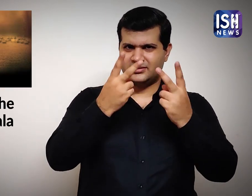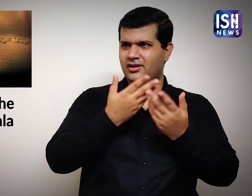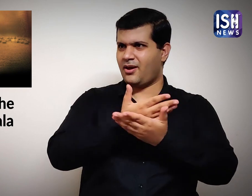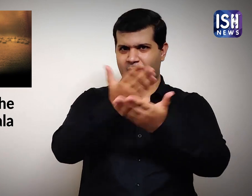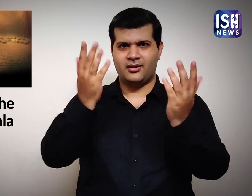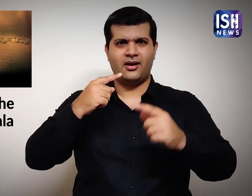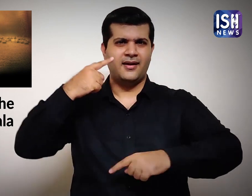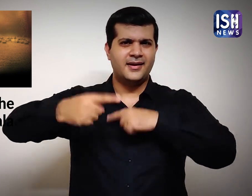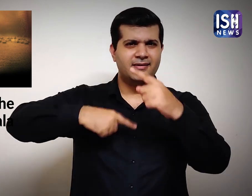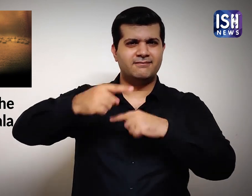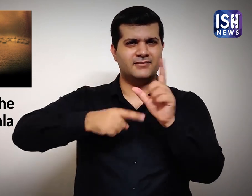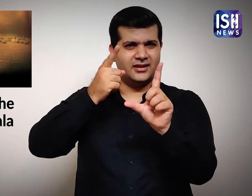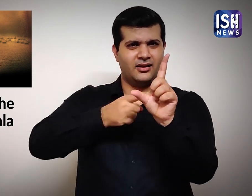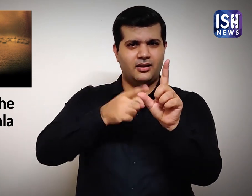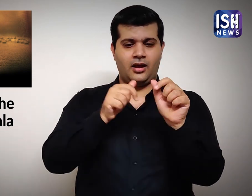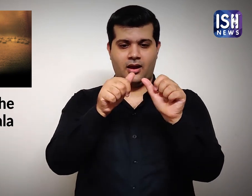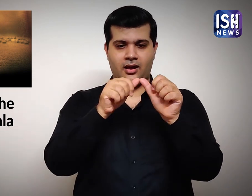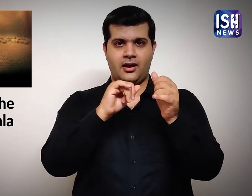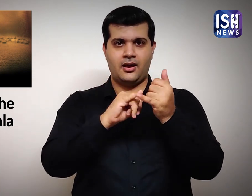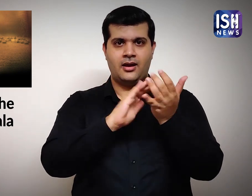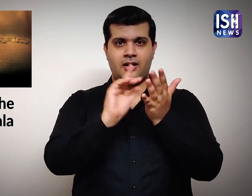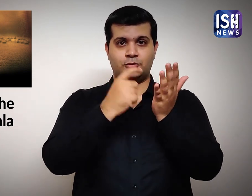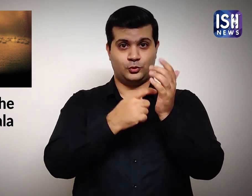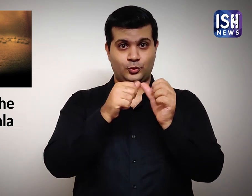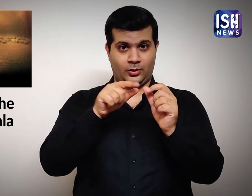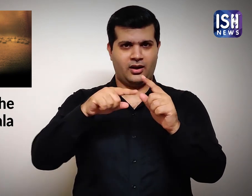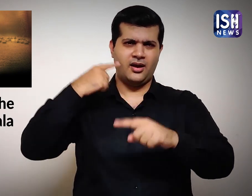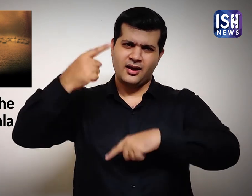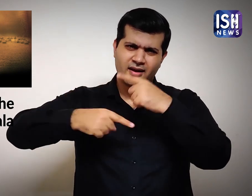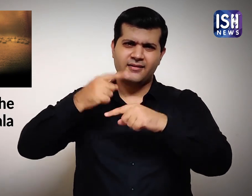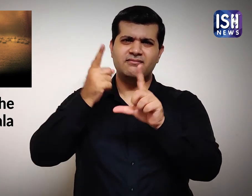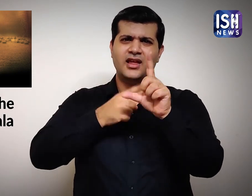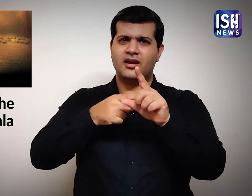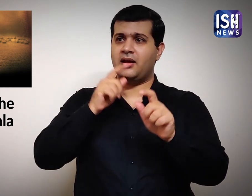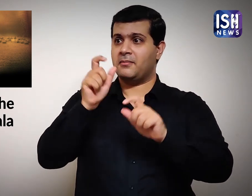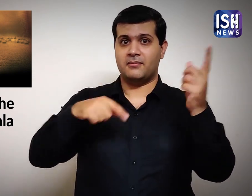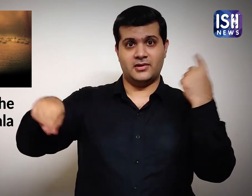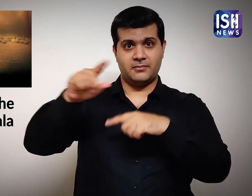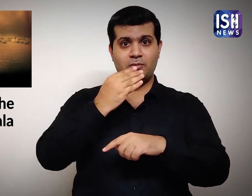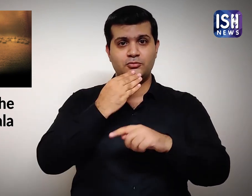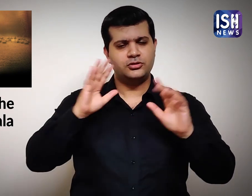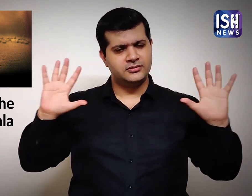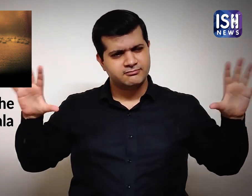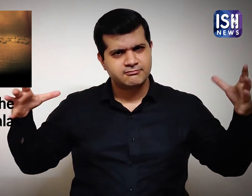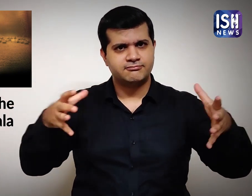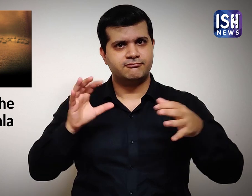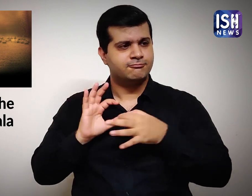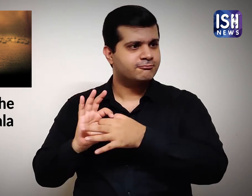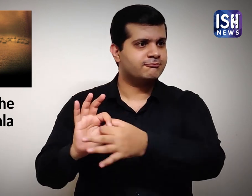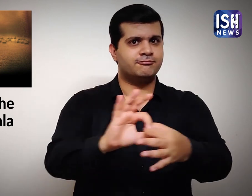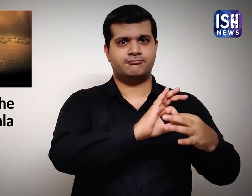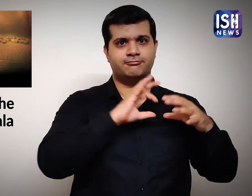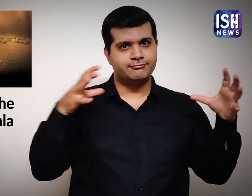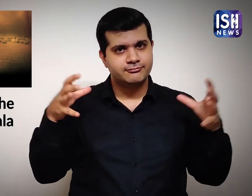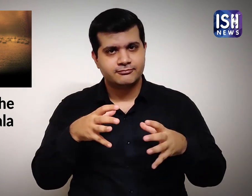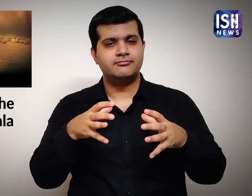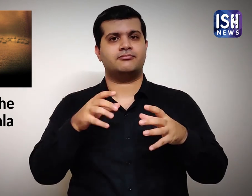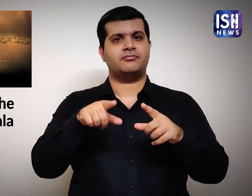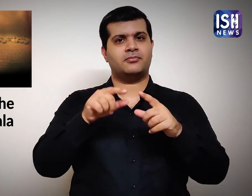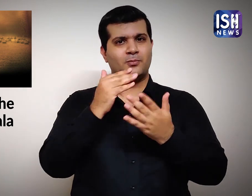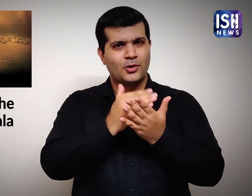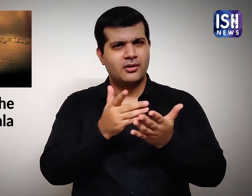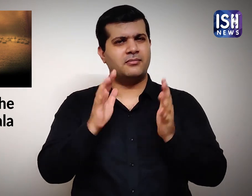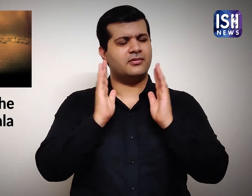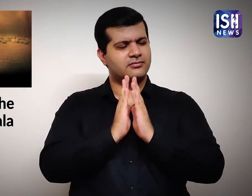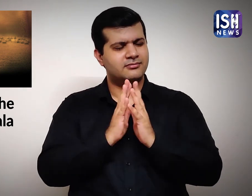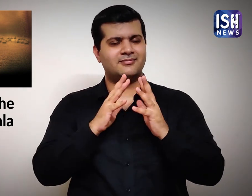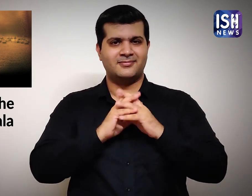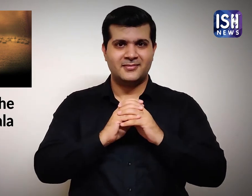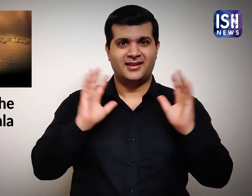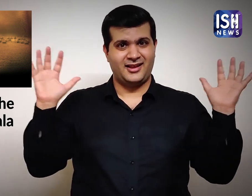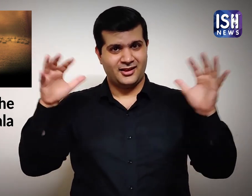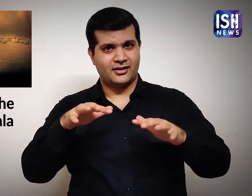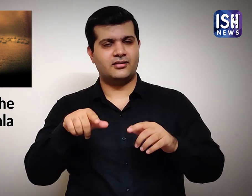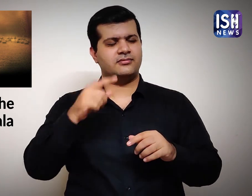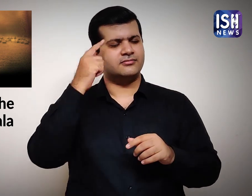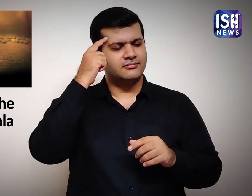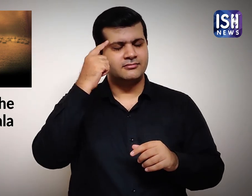Every Ashura, all Muslims partake in large peaceful gatherings